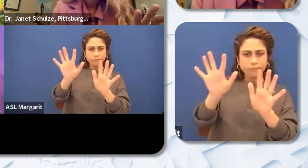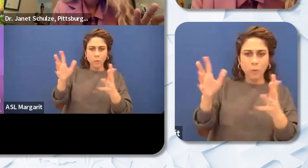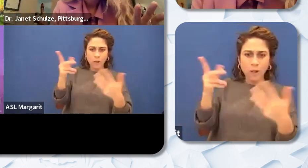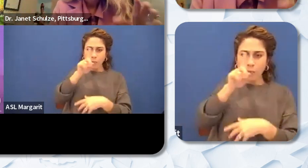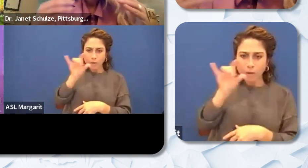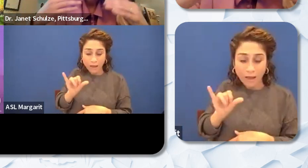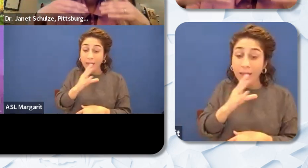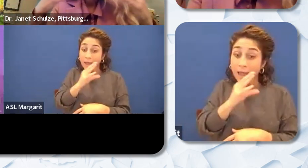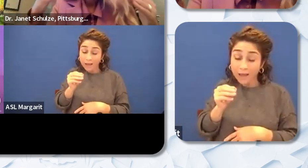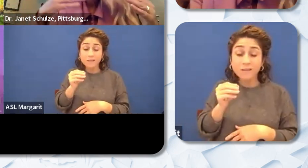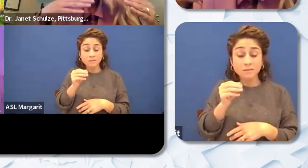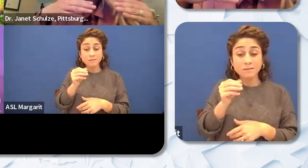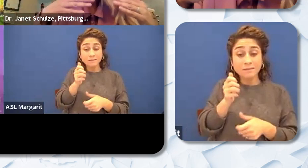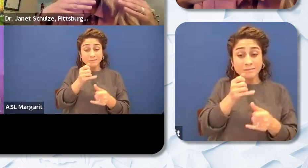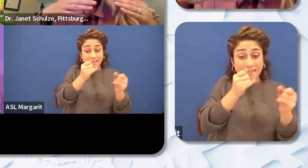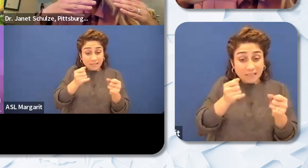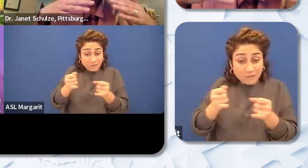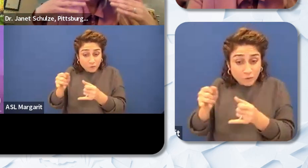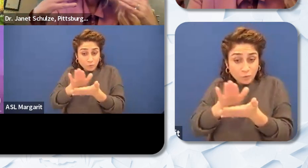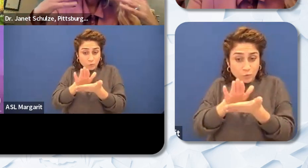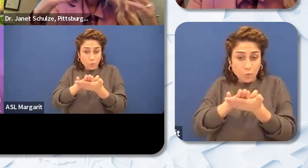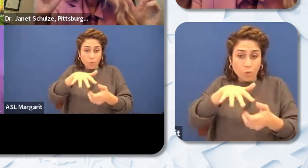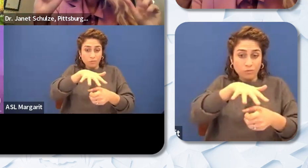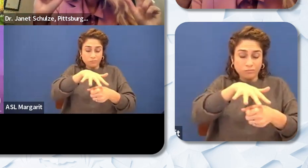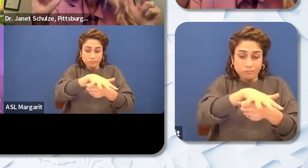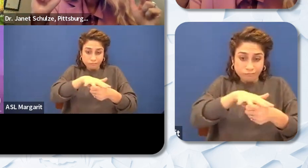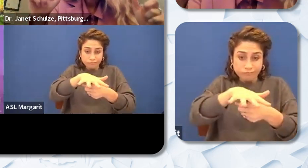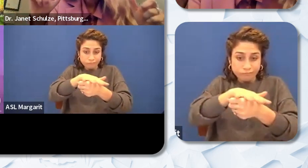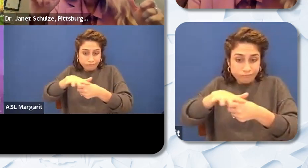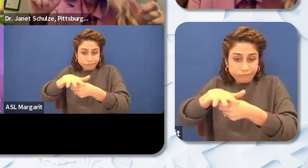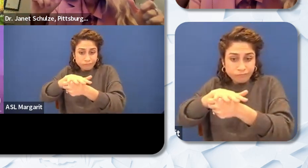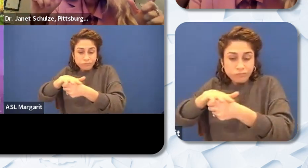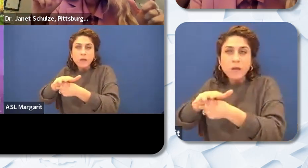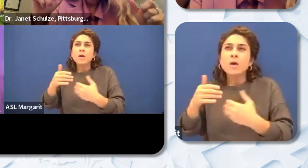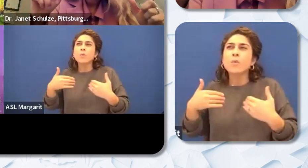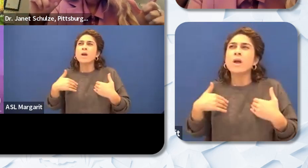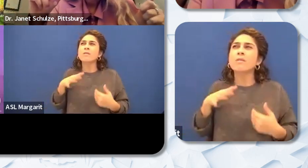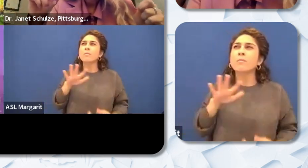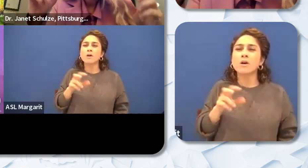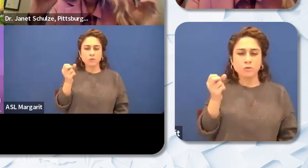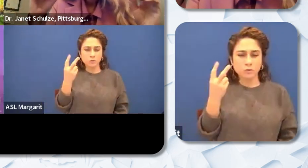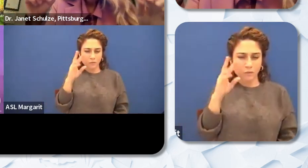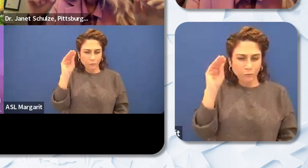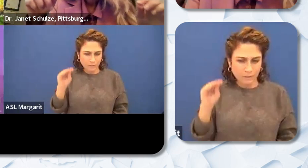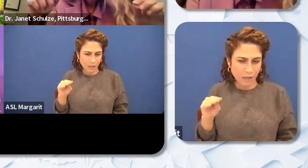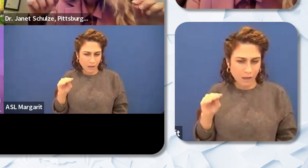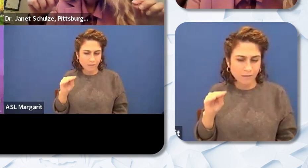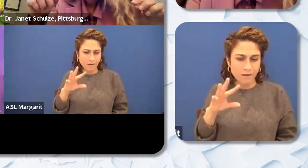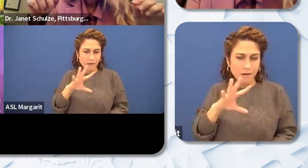sites. So why we have for example approximately 12% African American certificated staff in